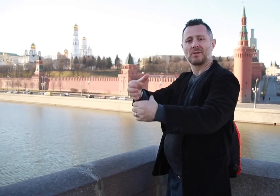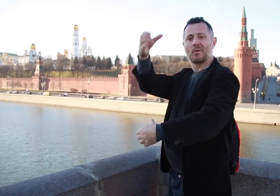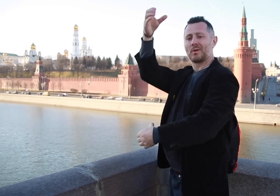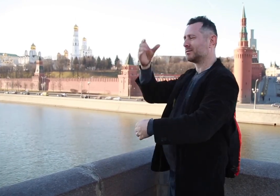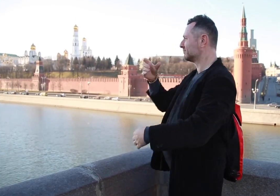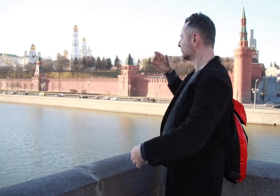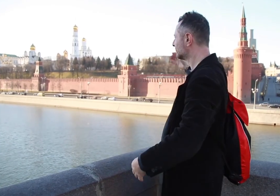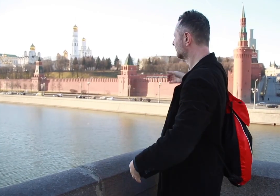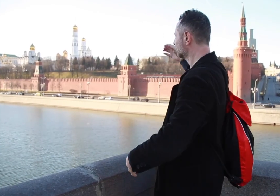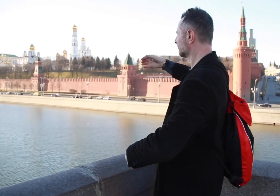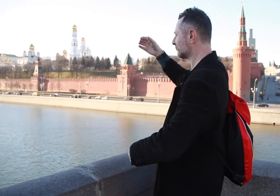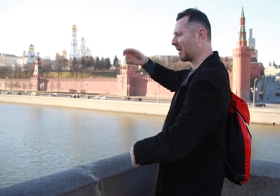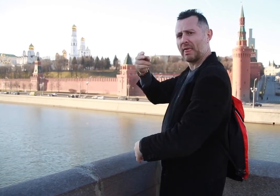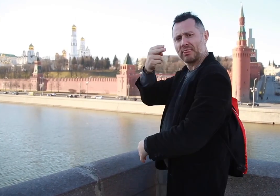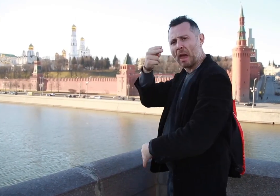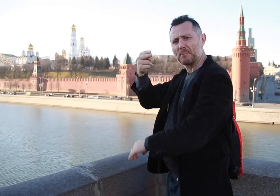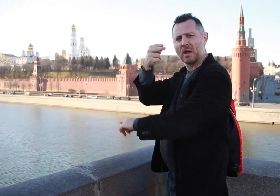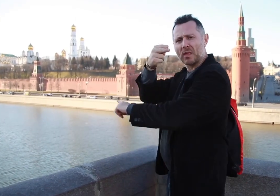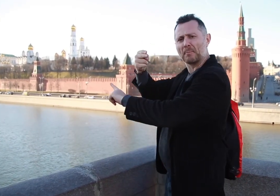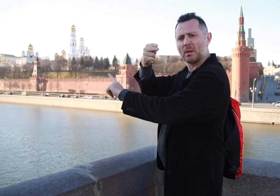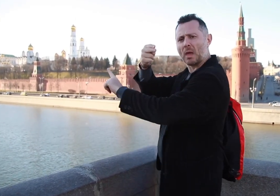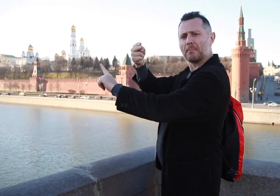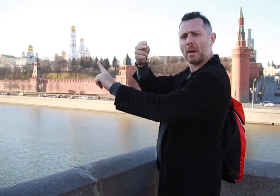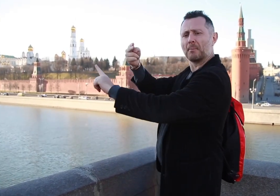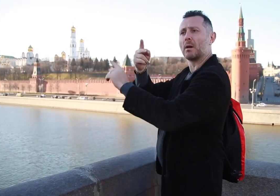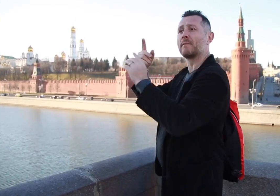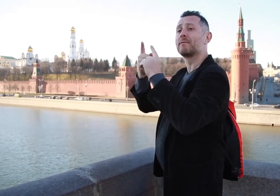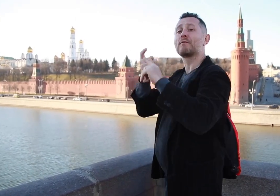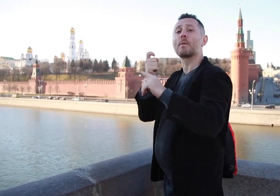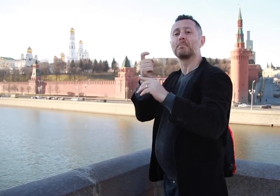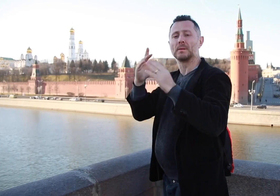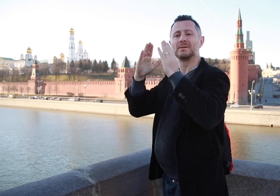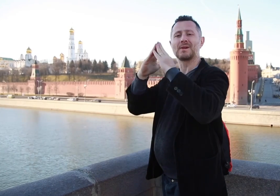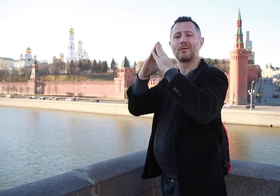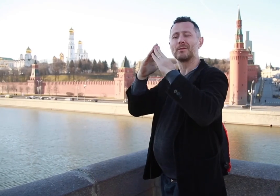built with 20 towers along the walls. Each